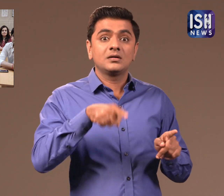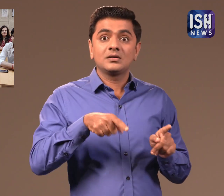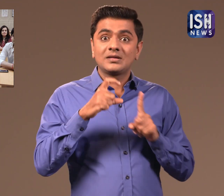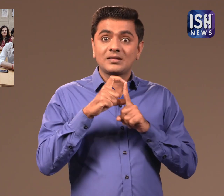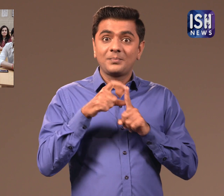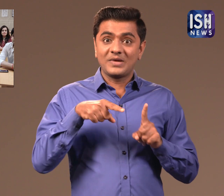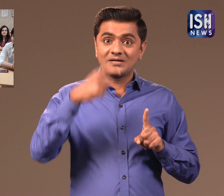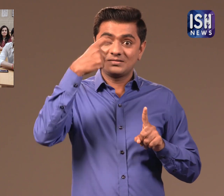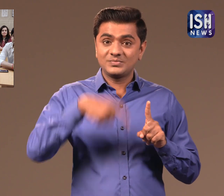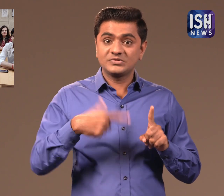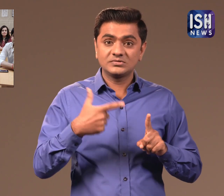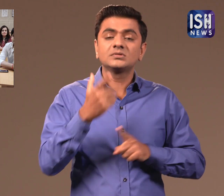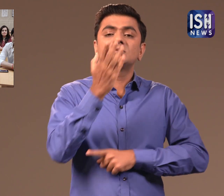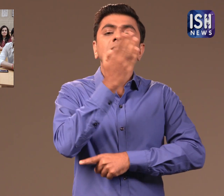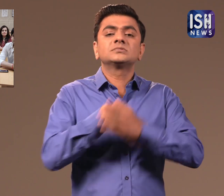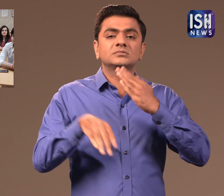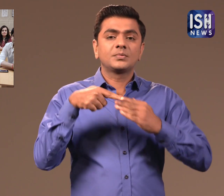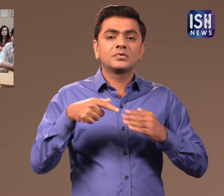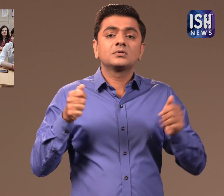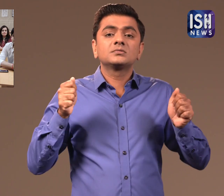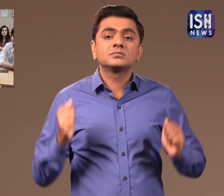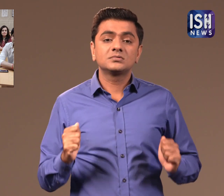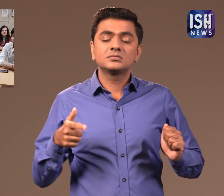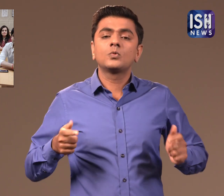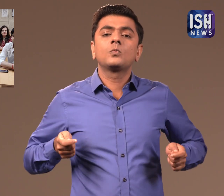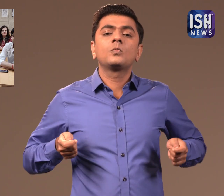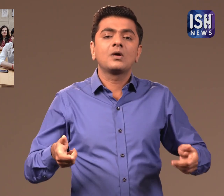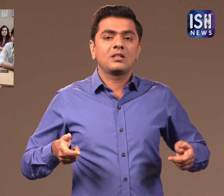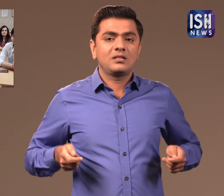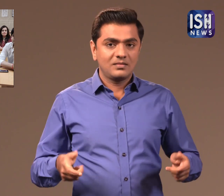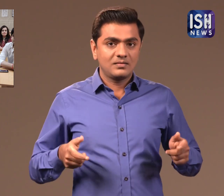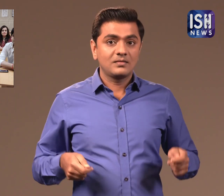Deepa is a Para-Athlete.